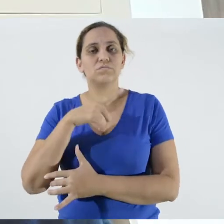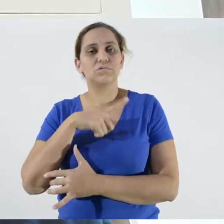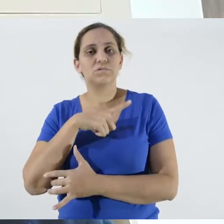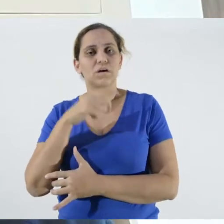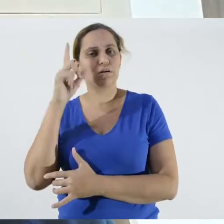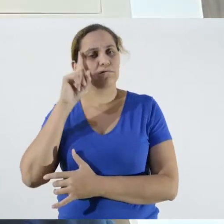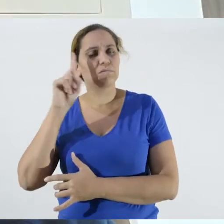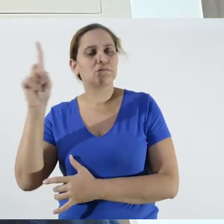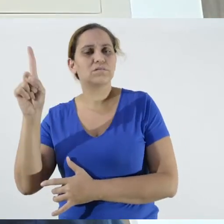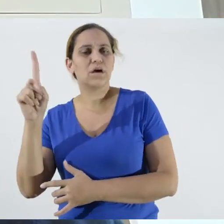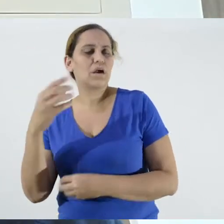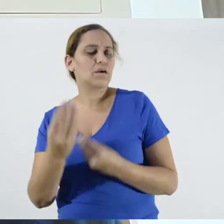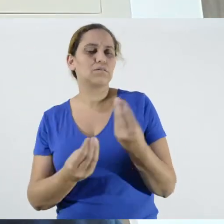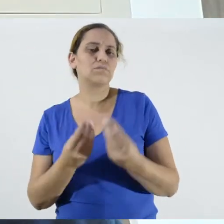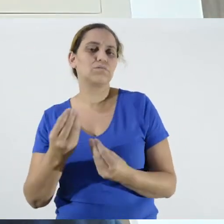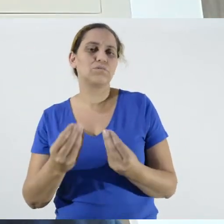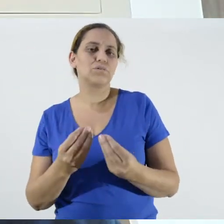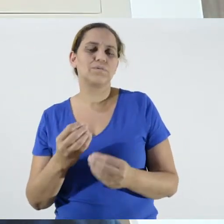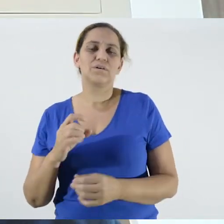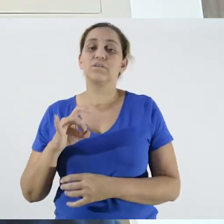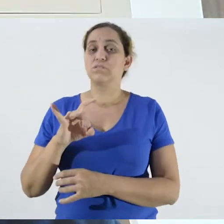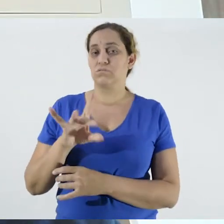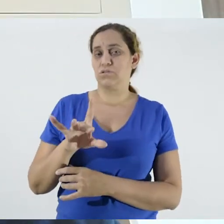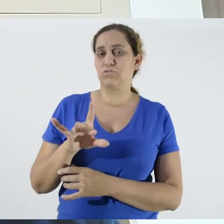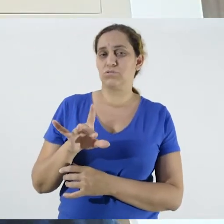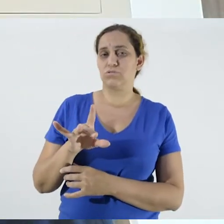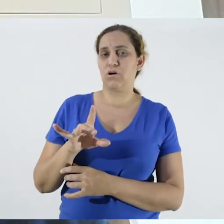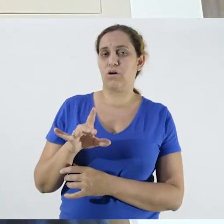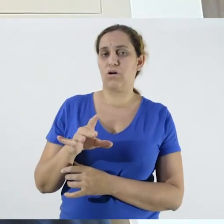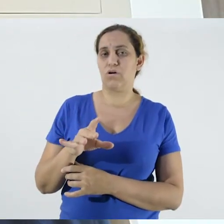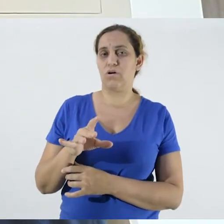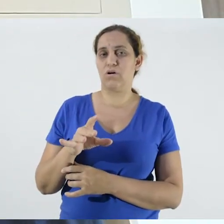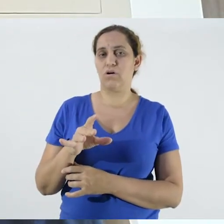example, we have an idea that is no longer a matter of